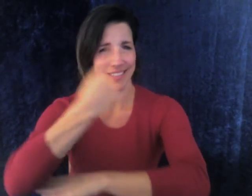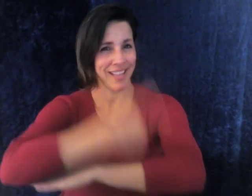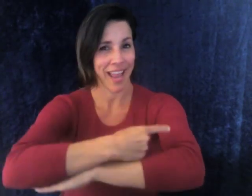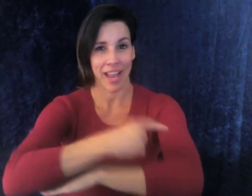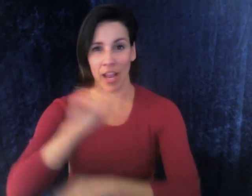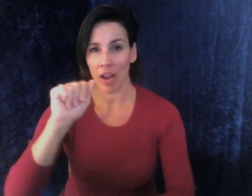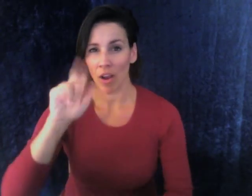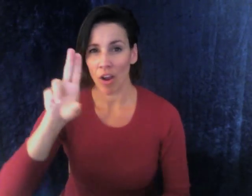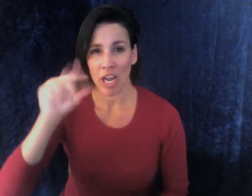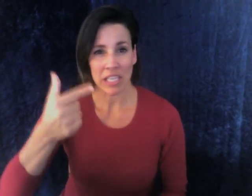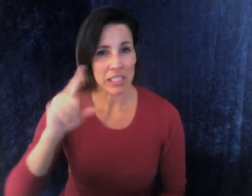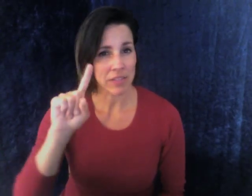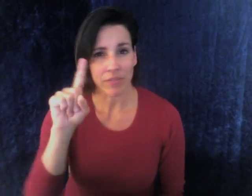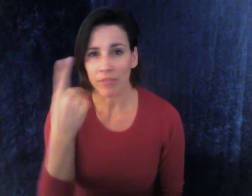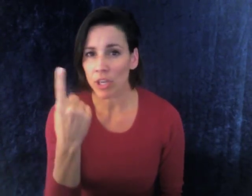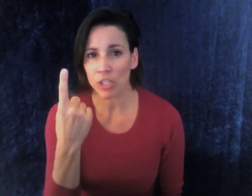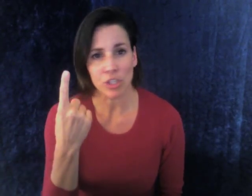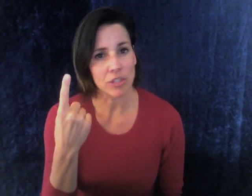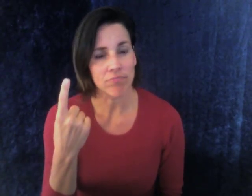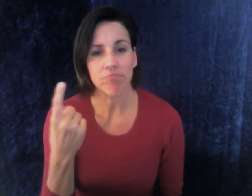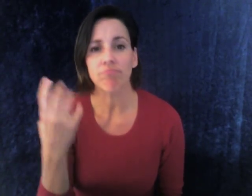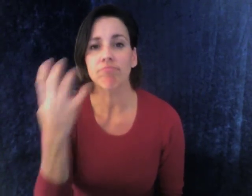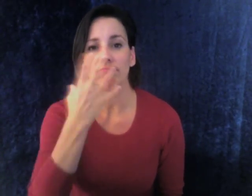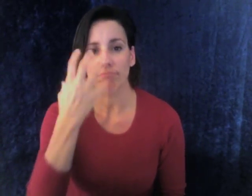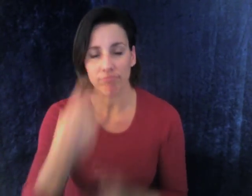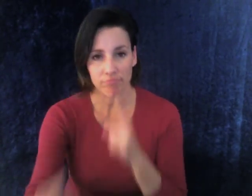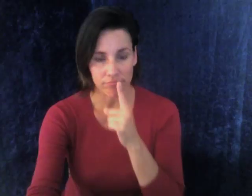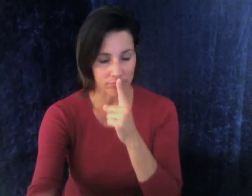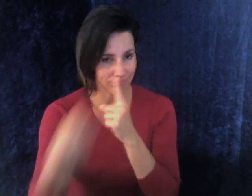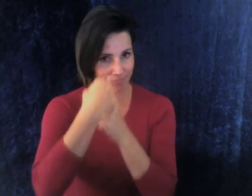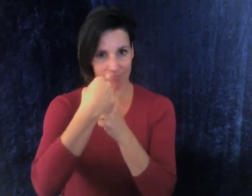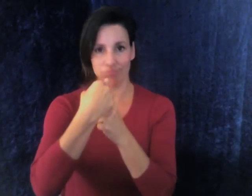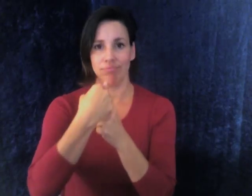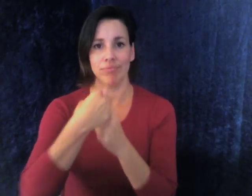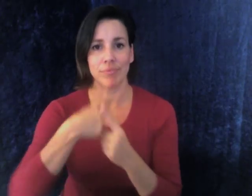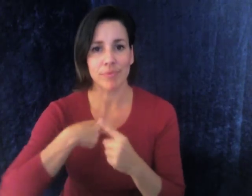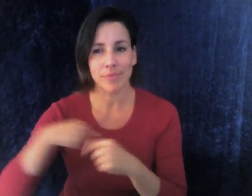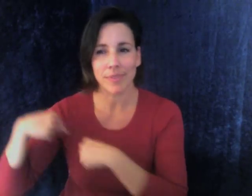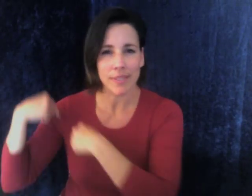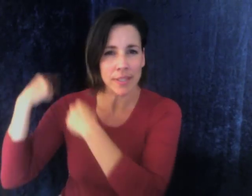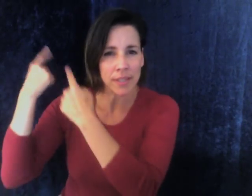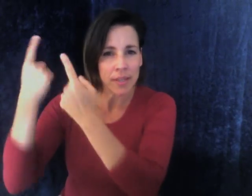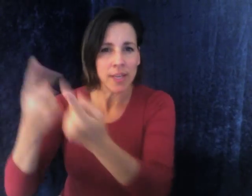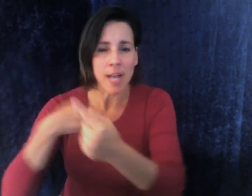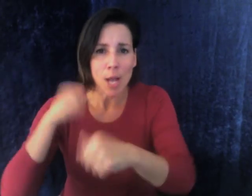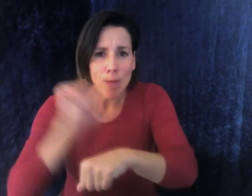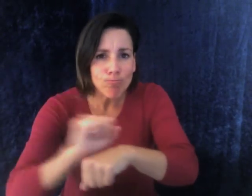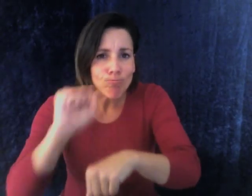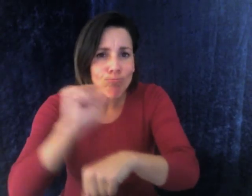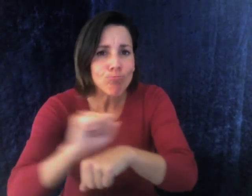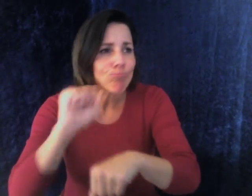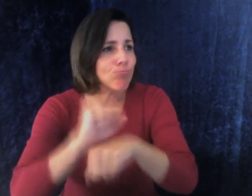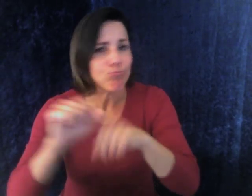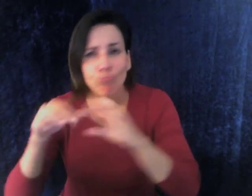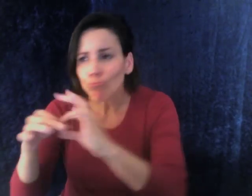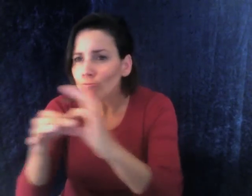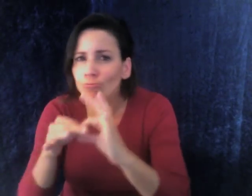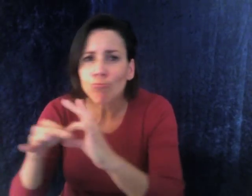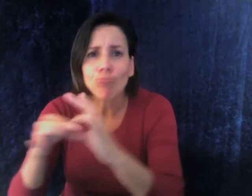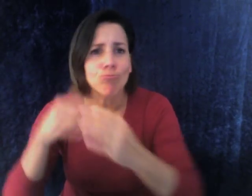August the first was when I felt the impact of voters. I have been working on this